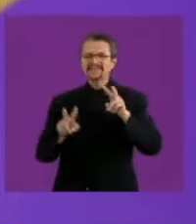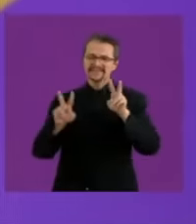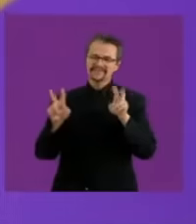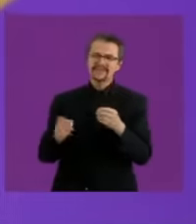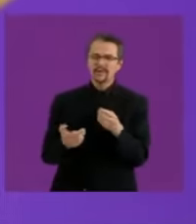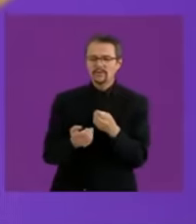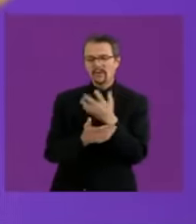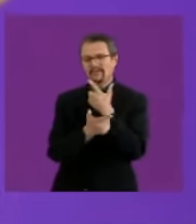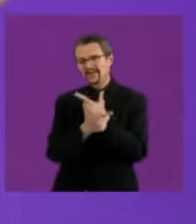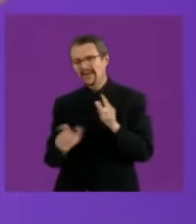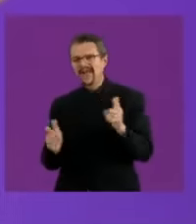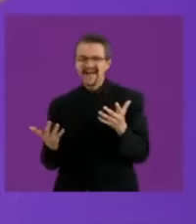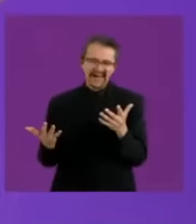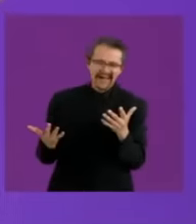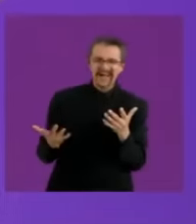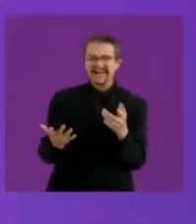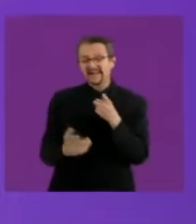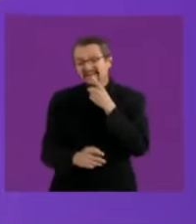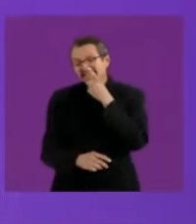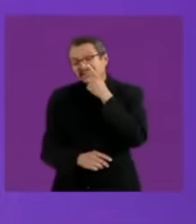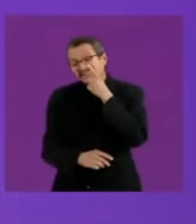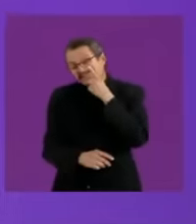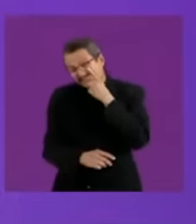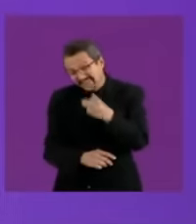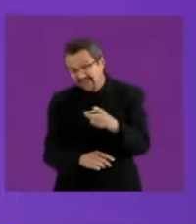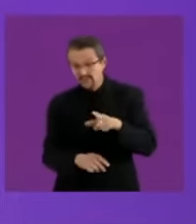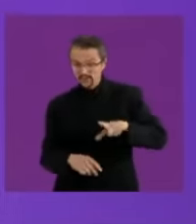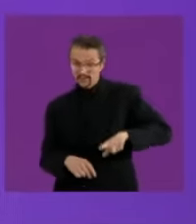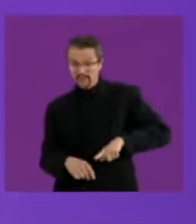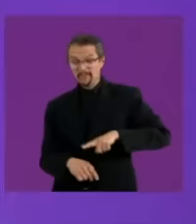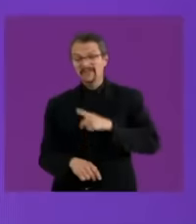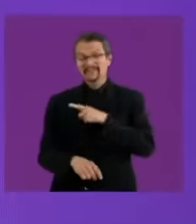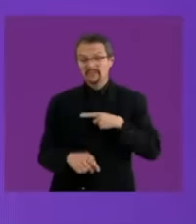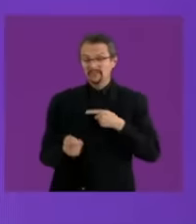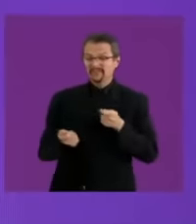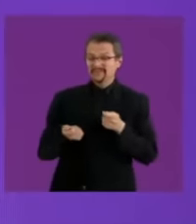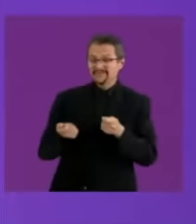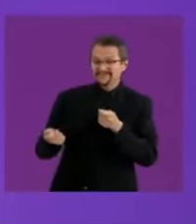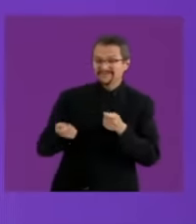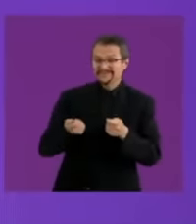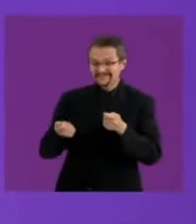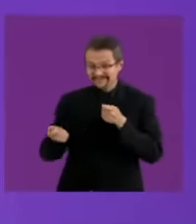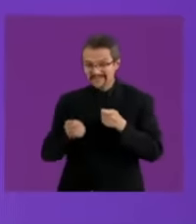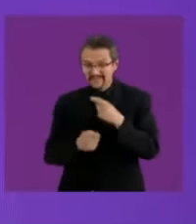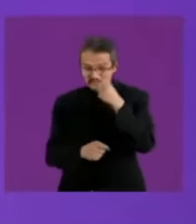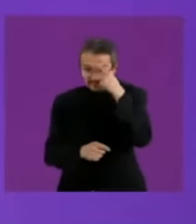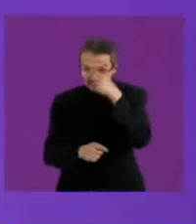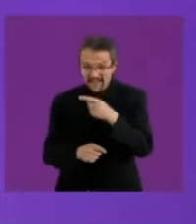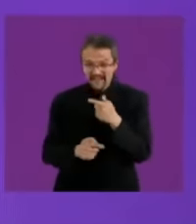that the economy had to water it from above so that we can get to the bottom, which was never what we